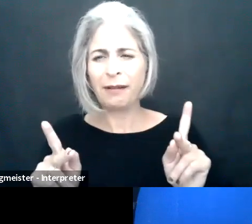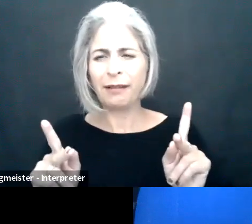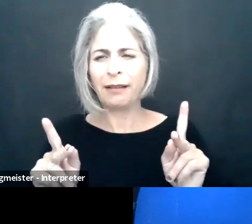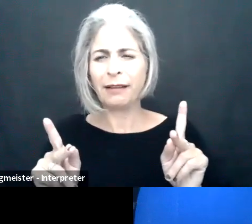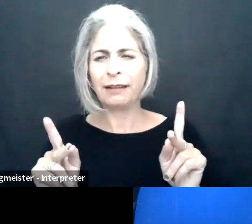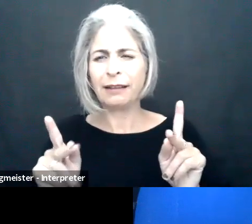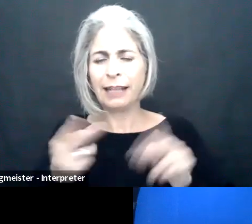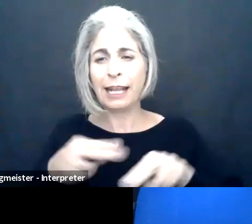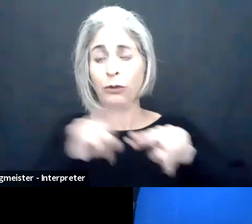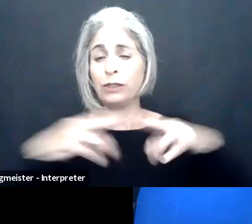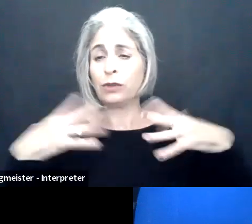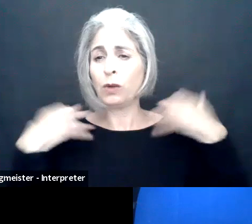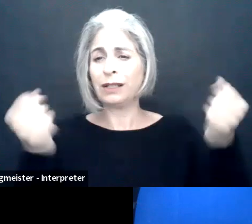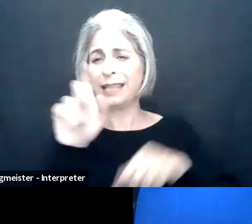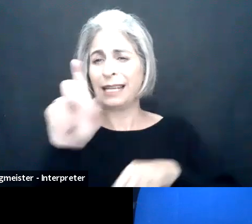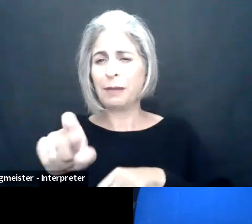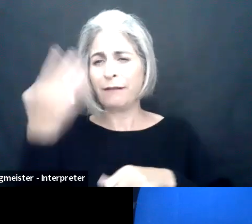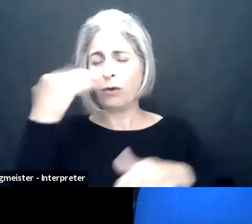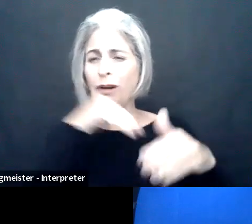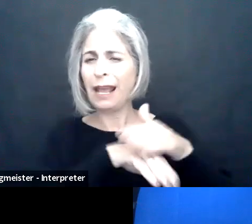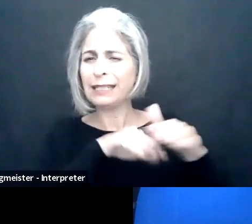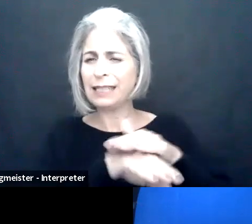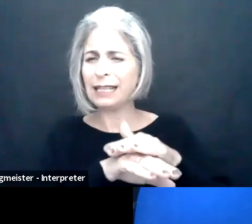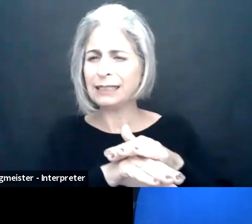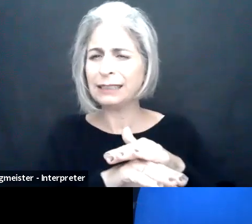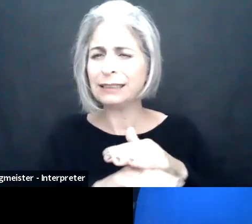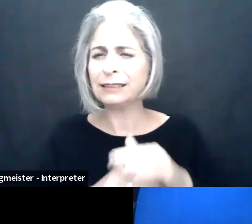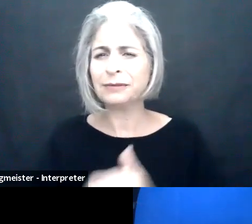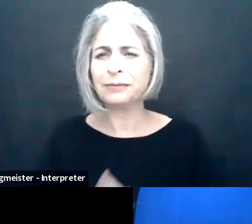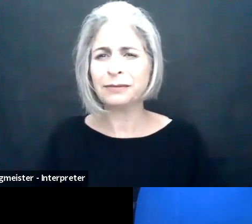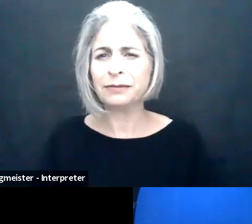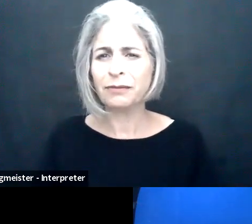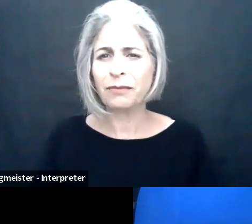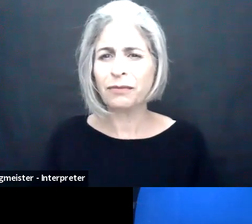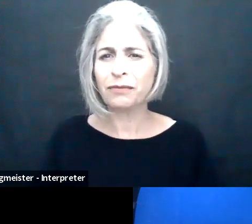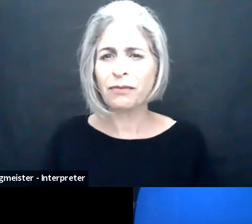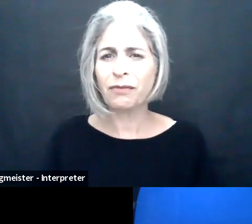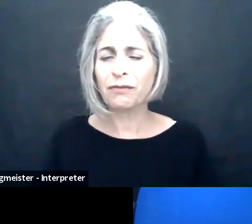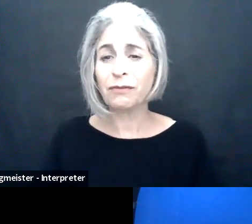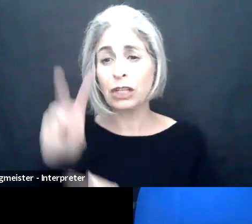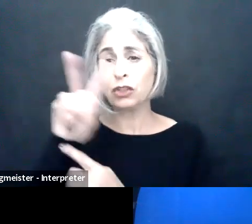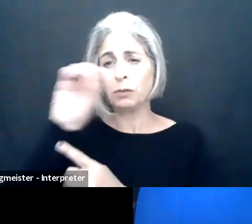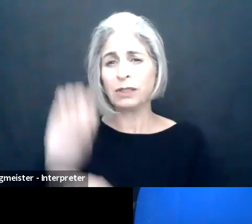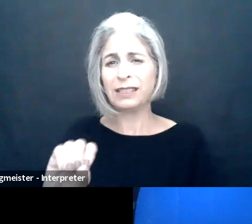organization,, 82% which is already a massive, massive majority, increased awareness and demand for accessibility